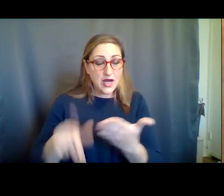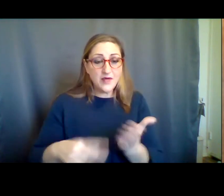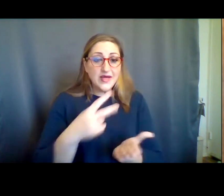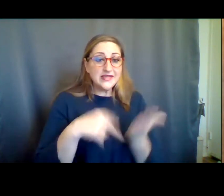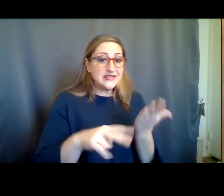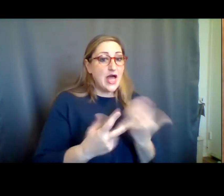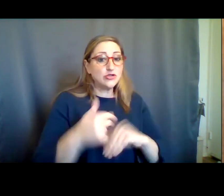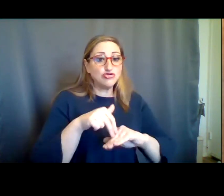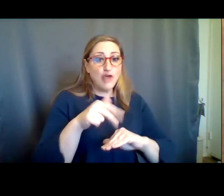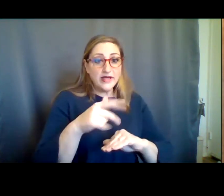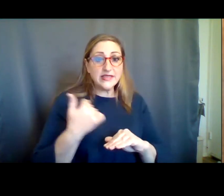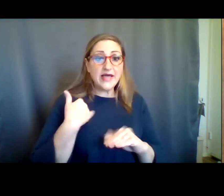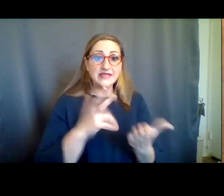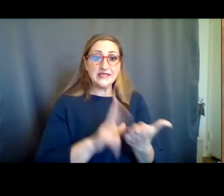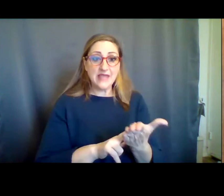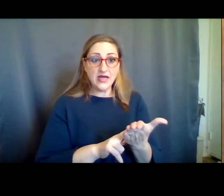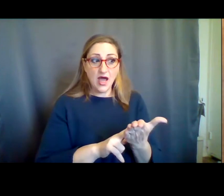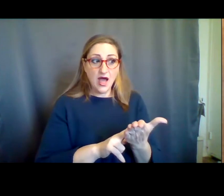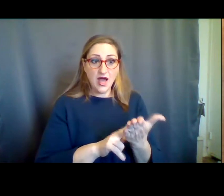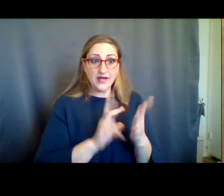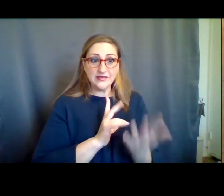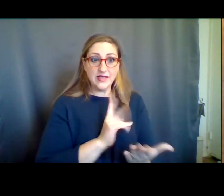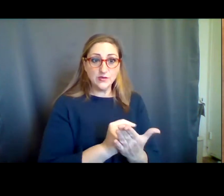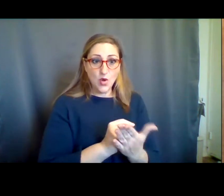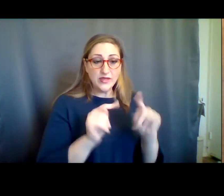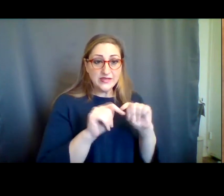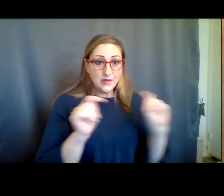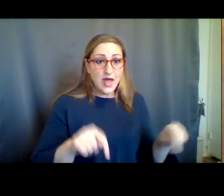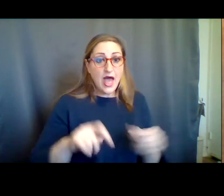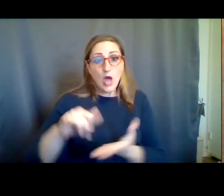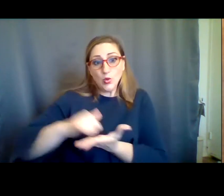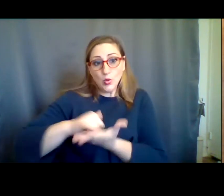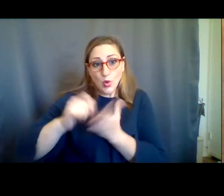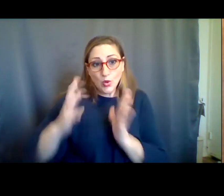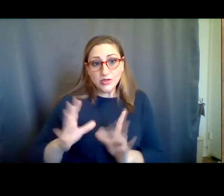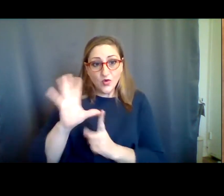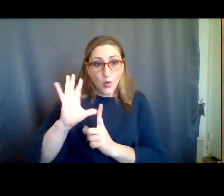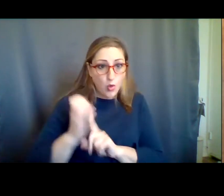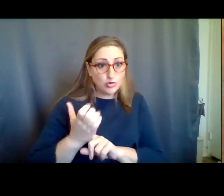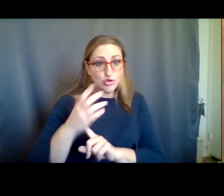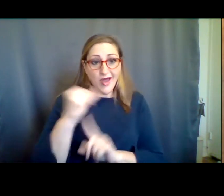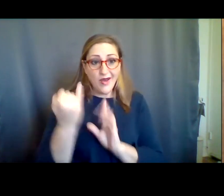, Dance Rising has a sign-on testimony template and New Yorkers for Culture and Arts has a sign-